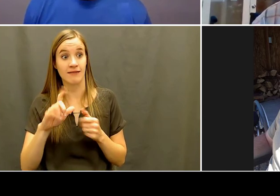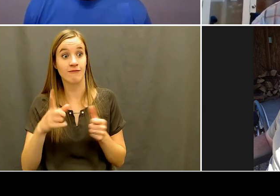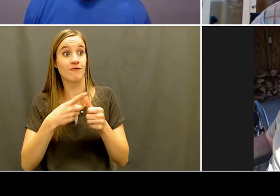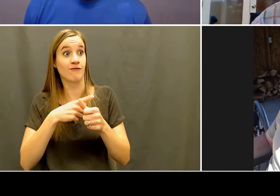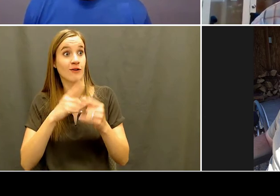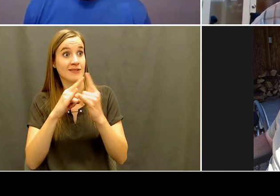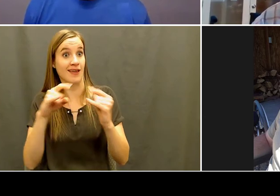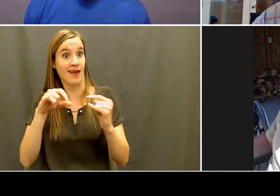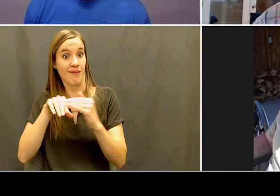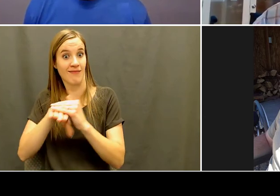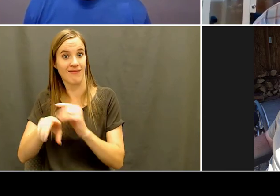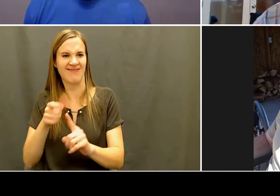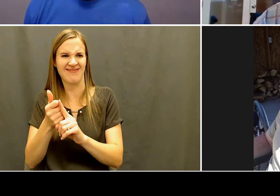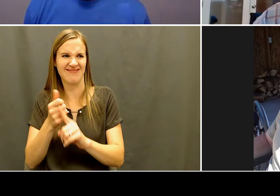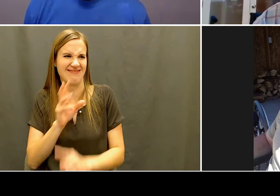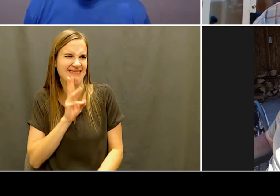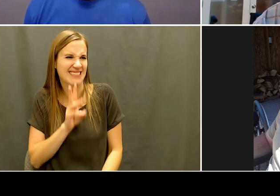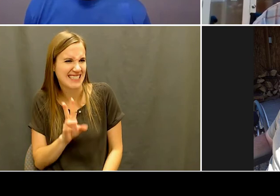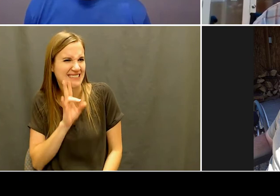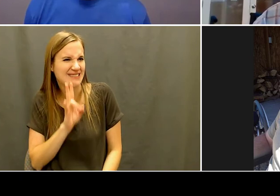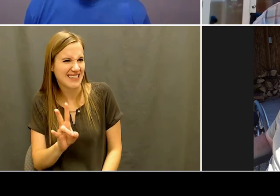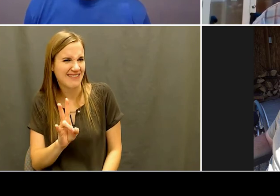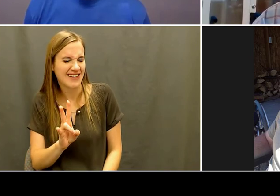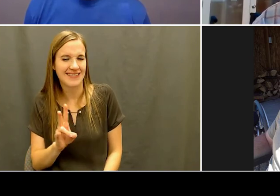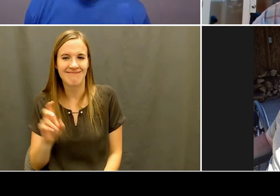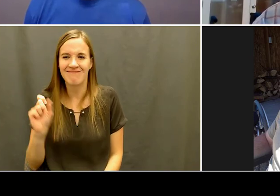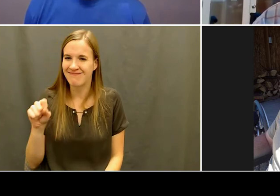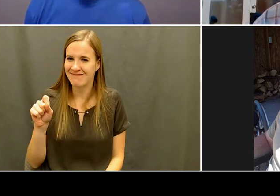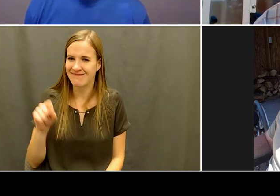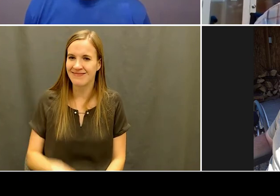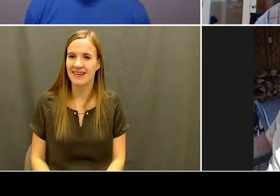this interview for all that you're doing in the community.